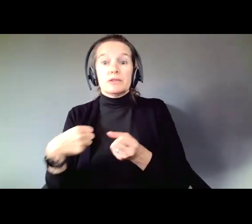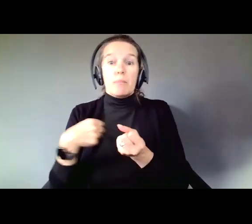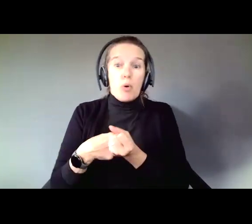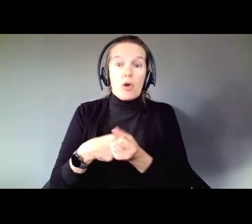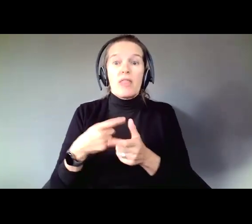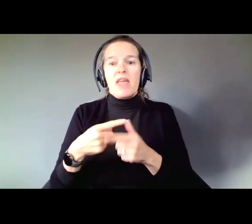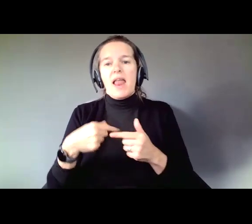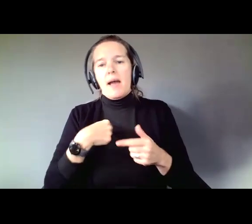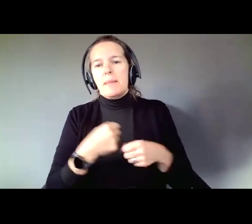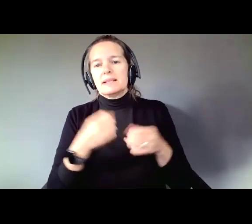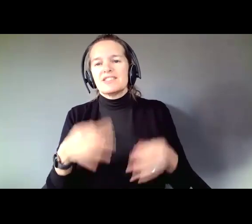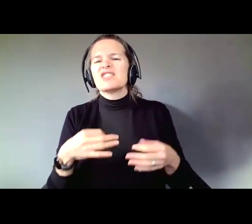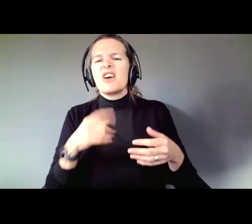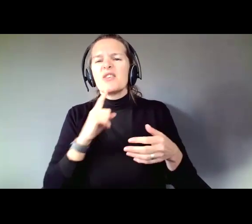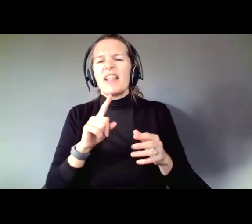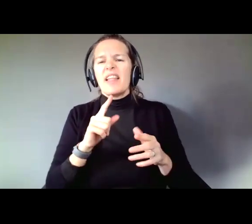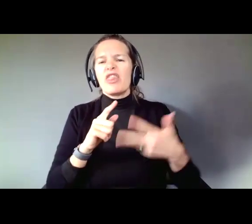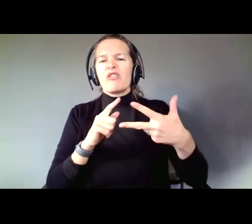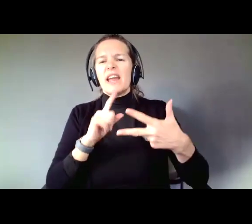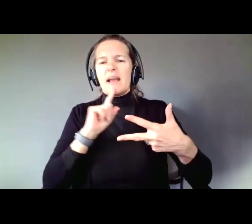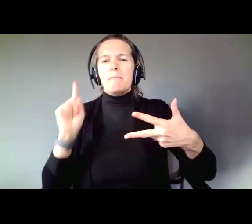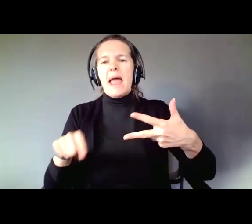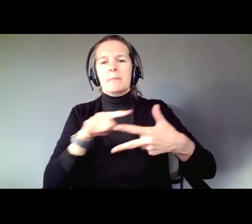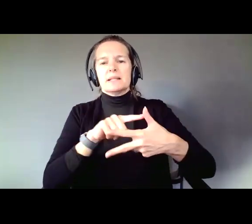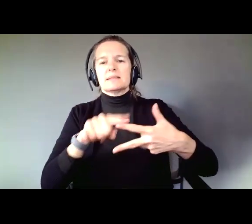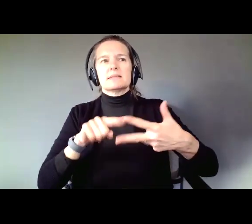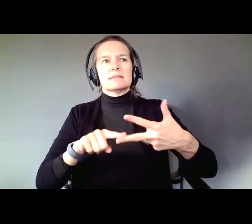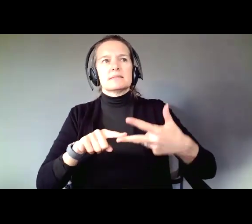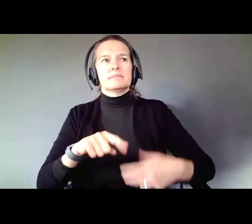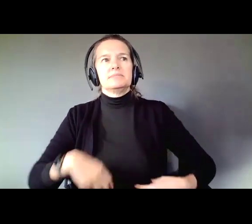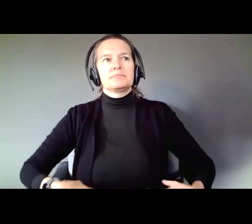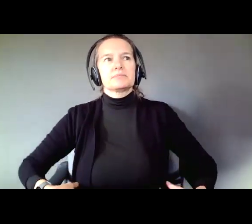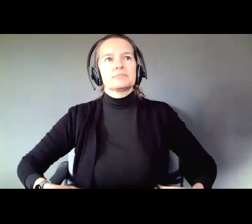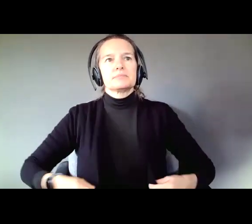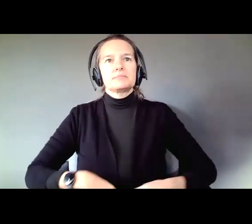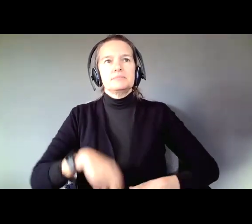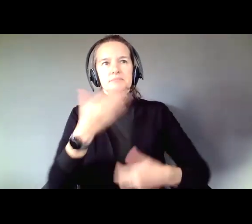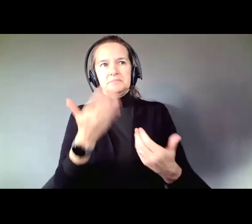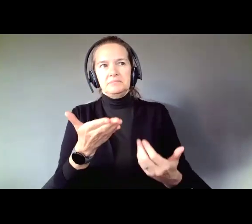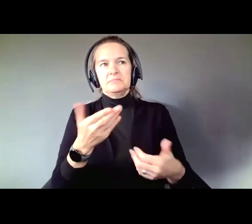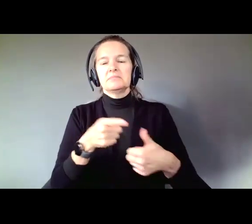In fact I always say there are three commandments of Supported Decision Making. If we can commit to these three